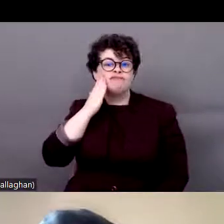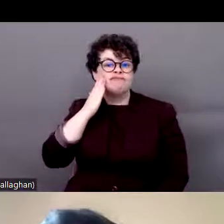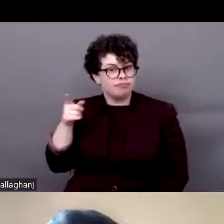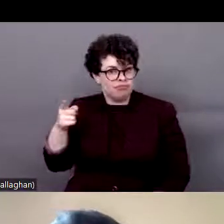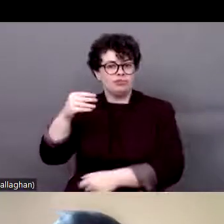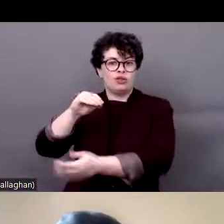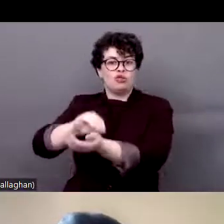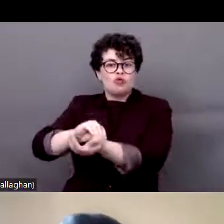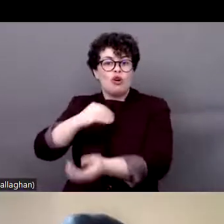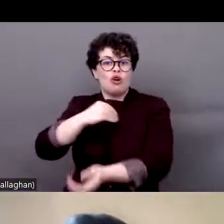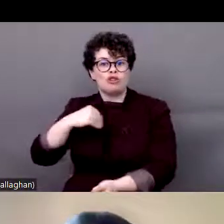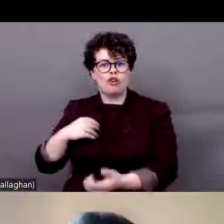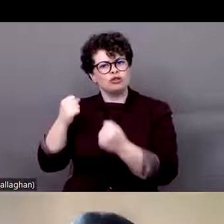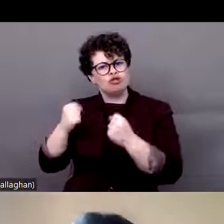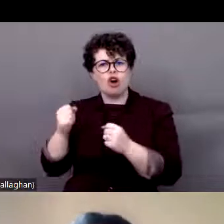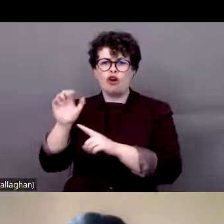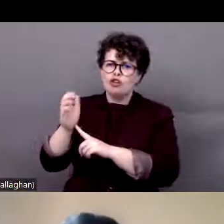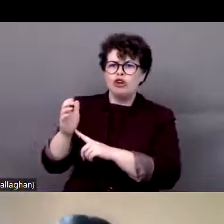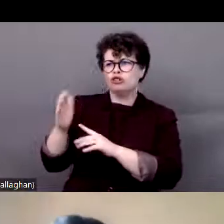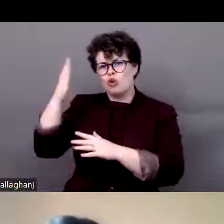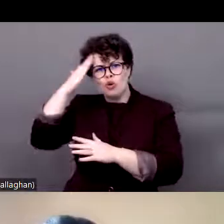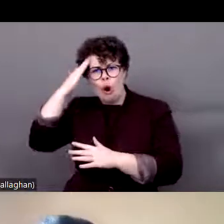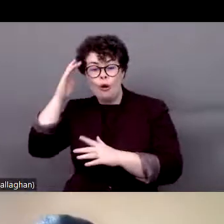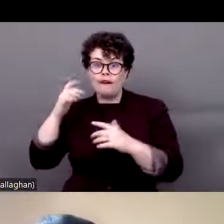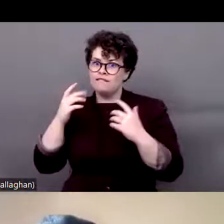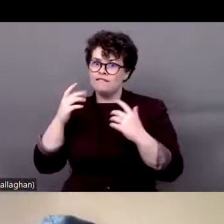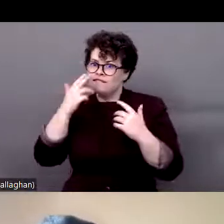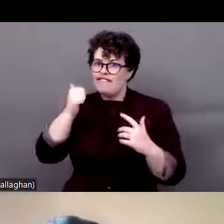doctor, he's polite, cultured, elegant, fine facial